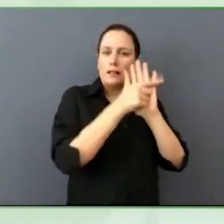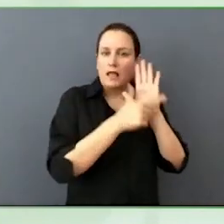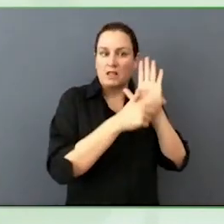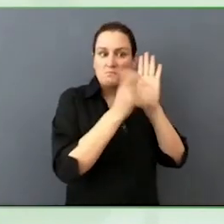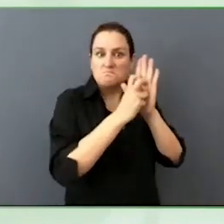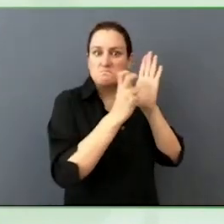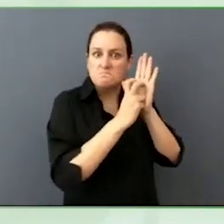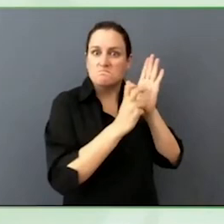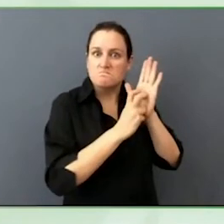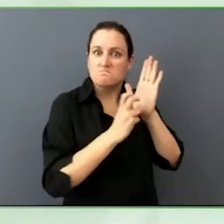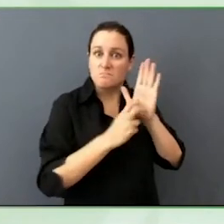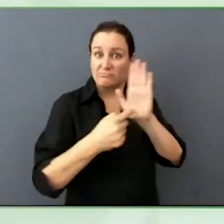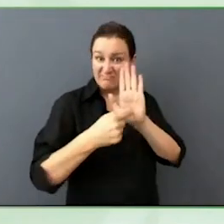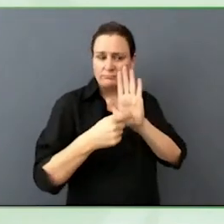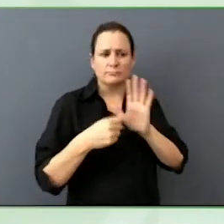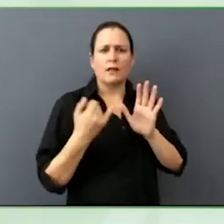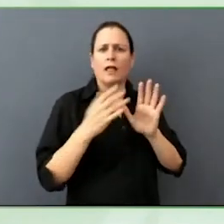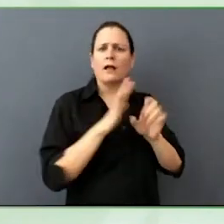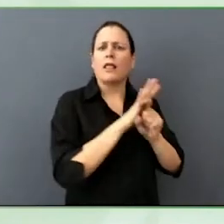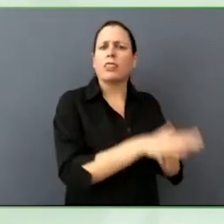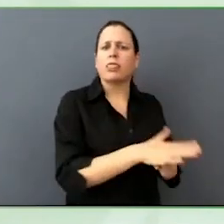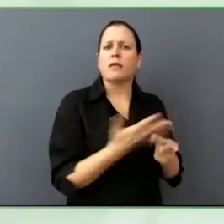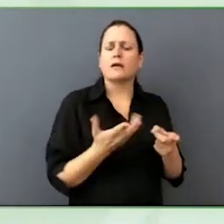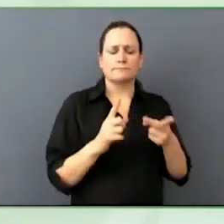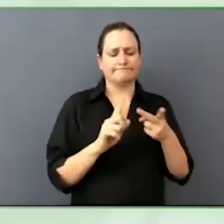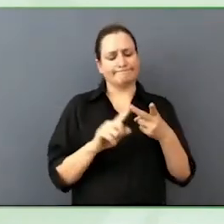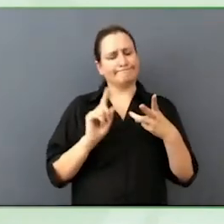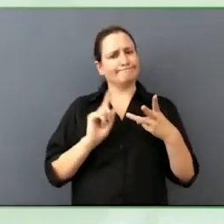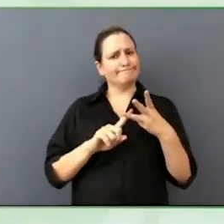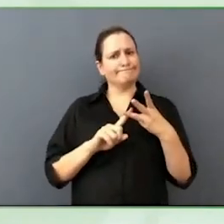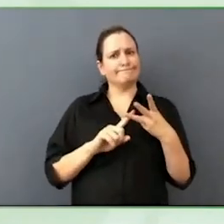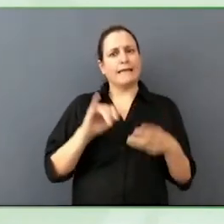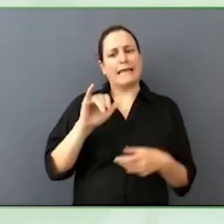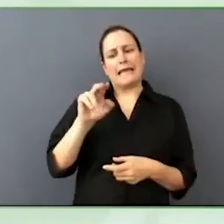We think about it as personal, how people behave towards each other